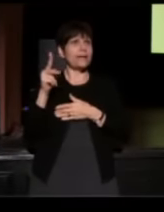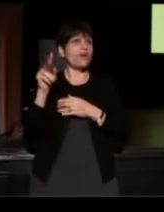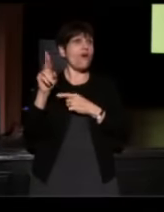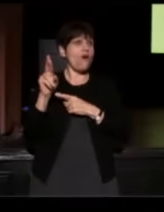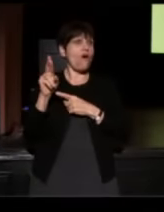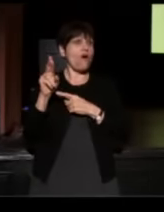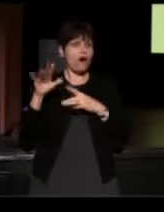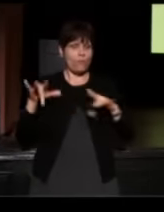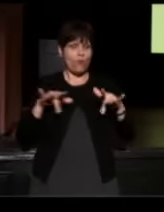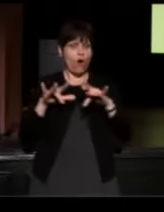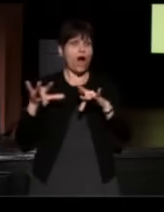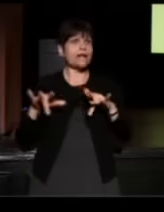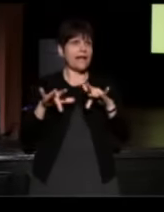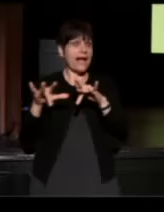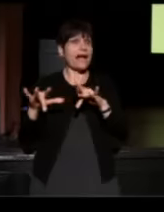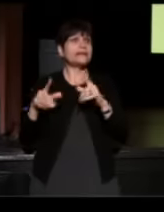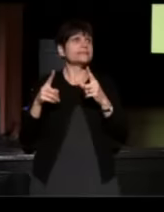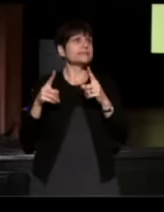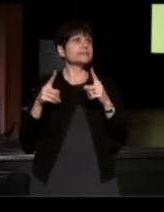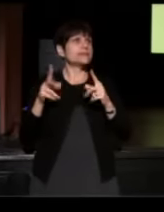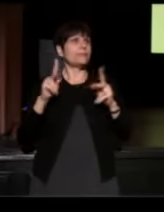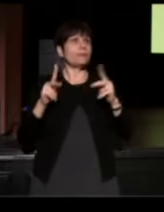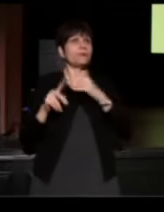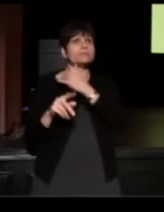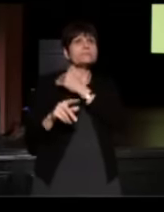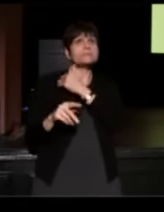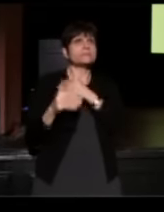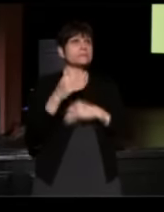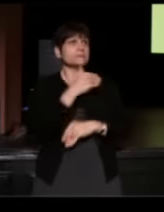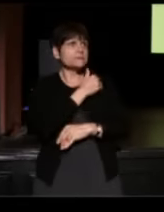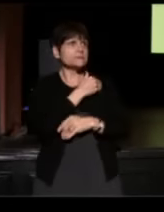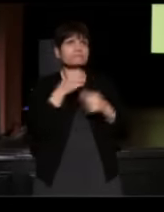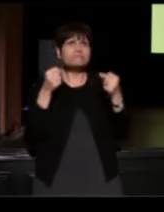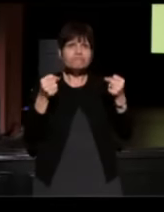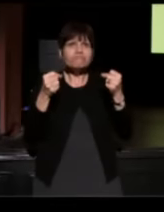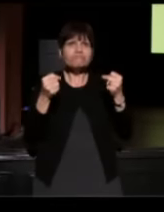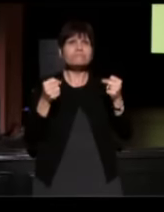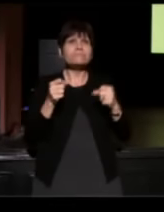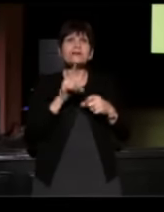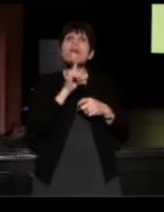is that we're kind of shaking people on the shoulder with these authentic voices